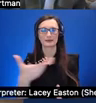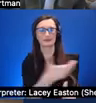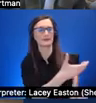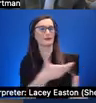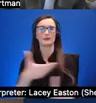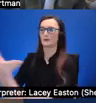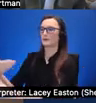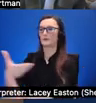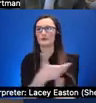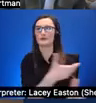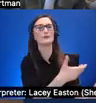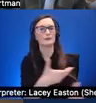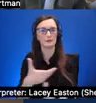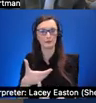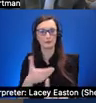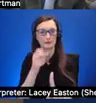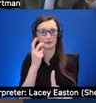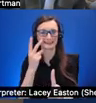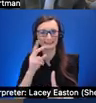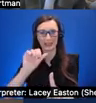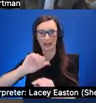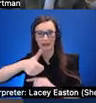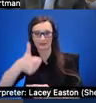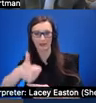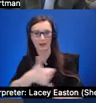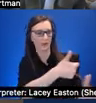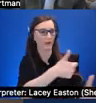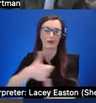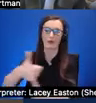placement technique as if they are holding the object and they can walk around and once they